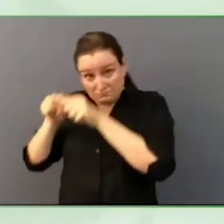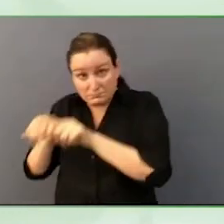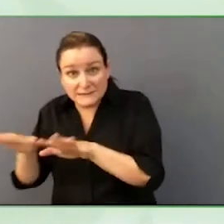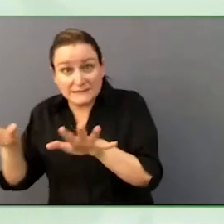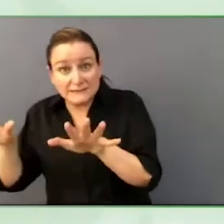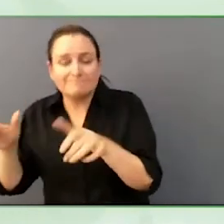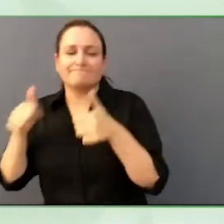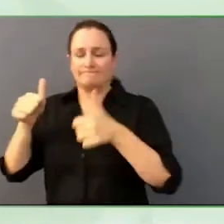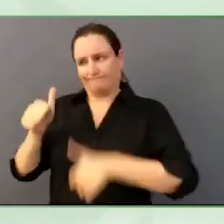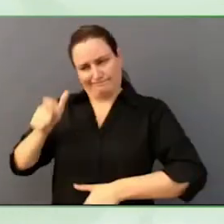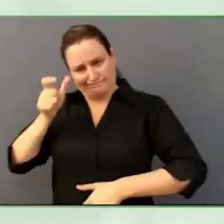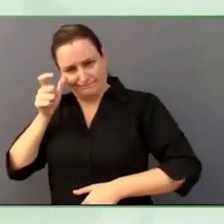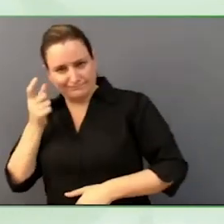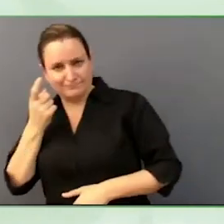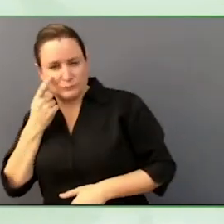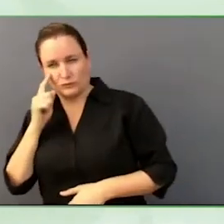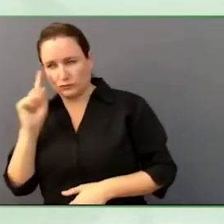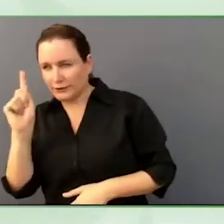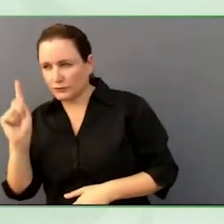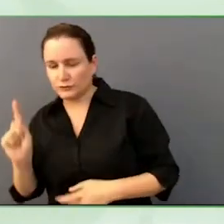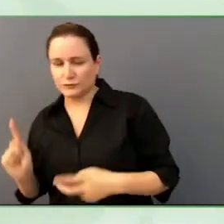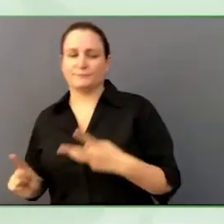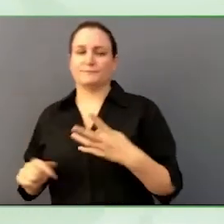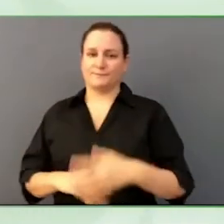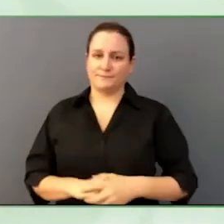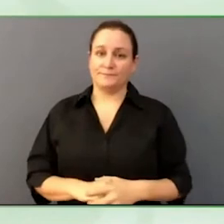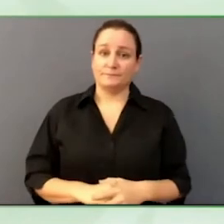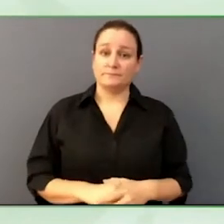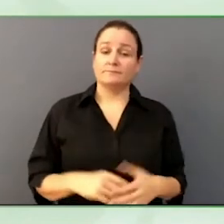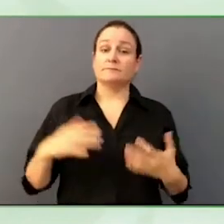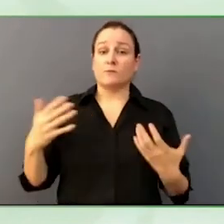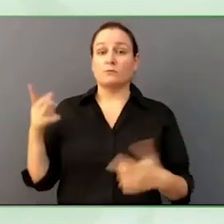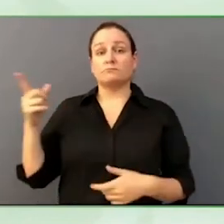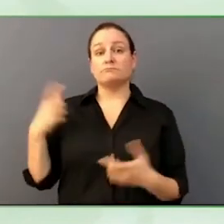processes have to be inclusive, not discriminatory, but participatory,